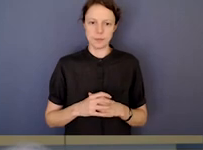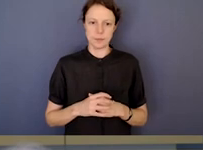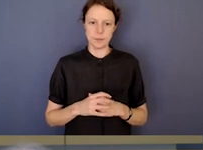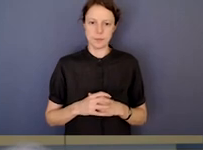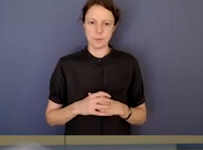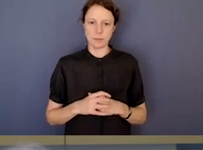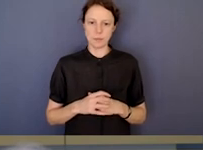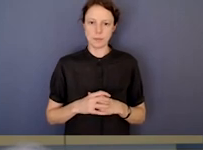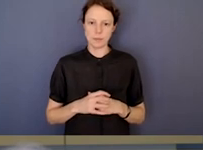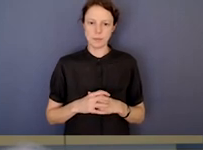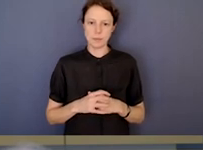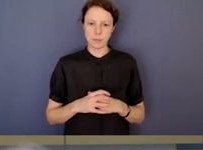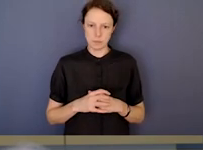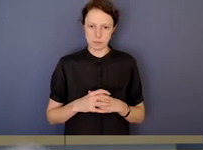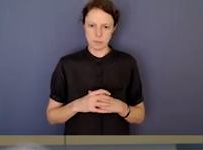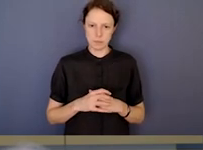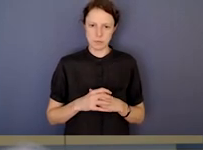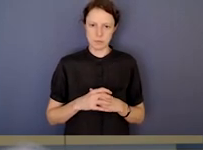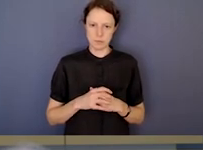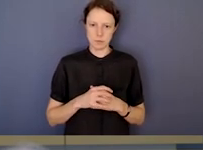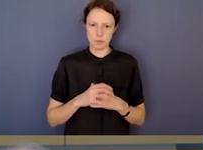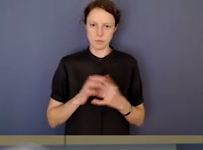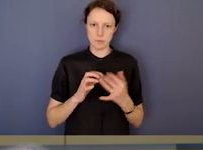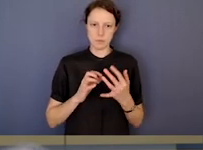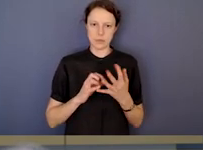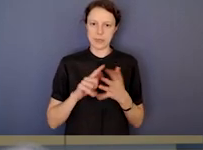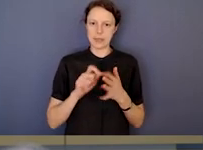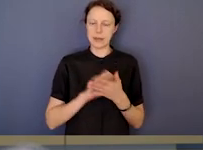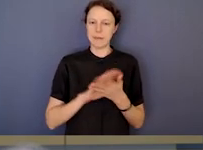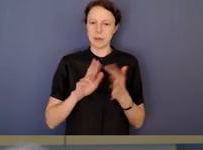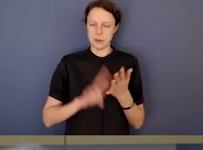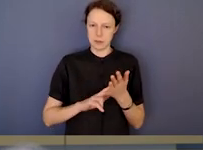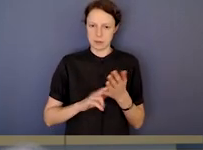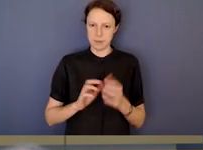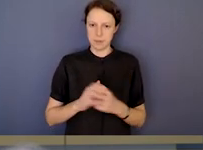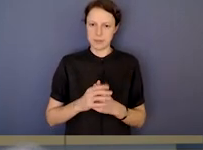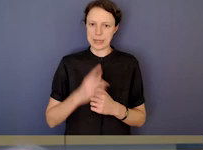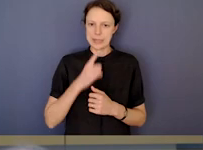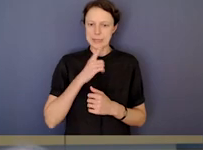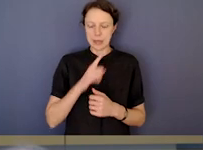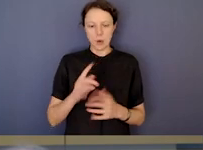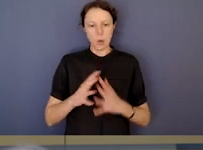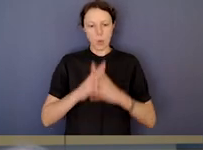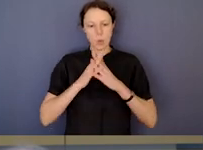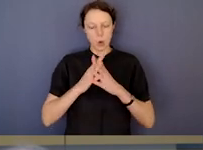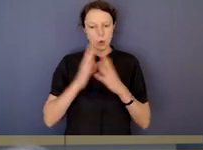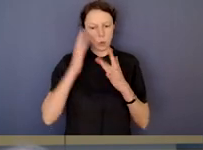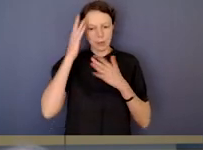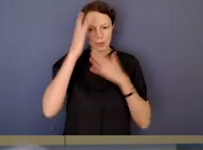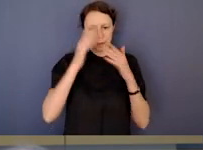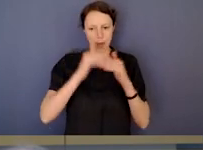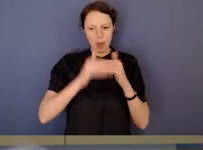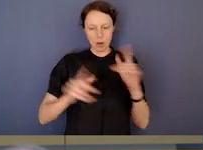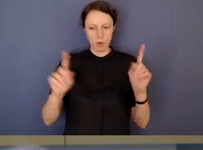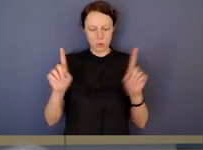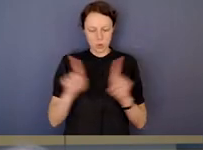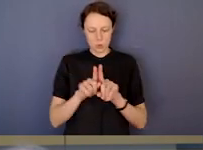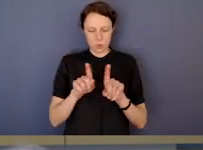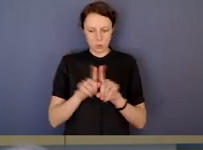Something that I think is useful to think about as well is the nature of our investigative powers.